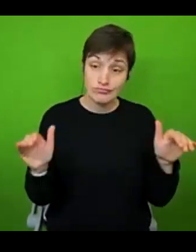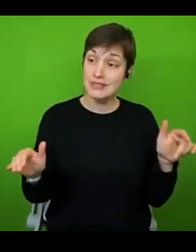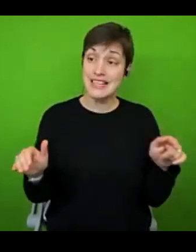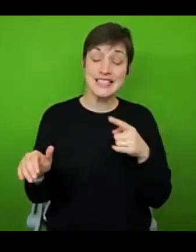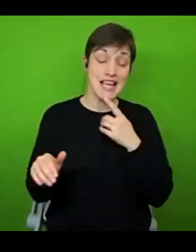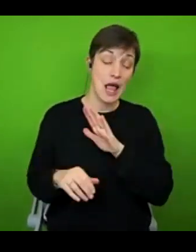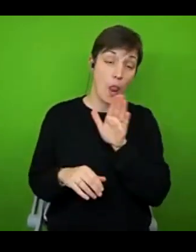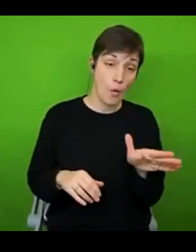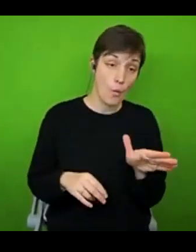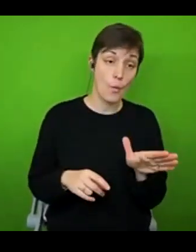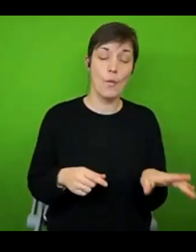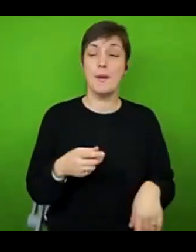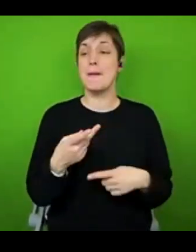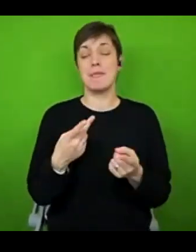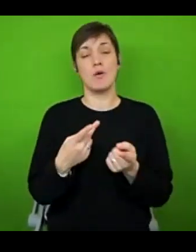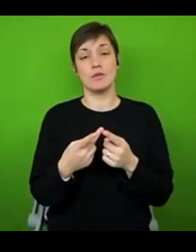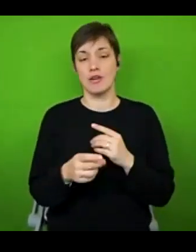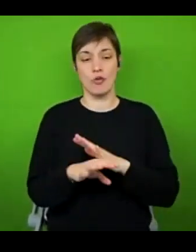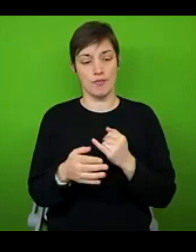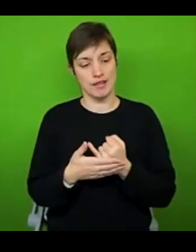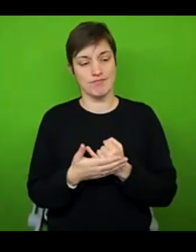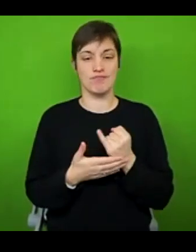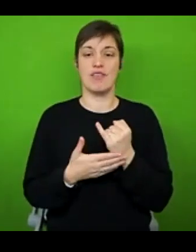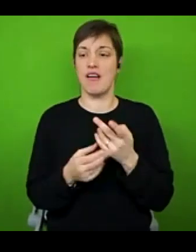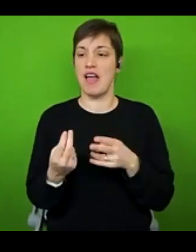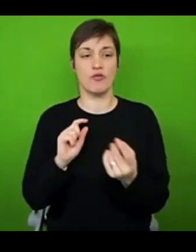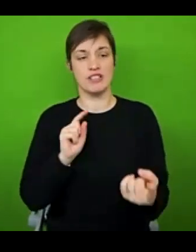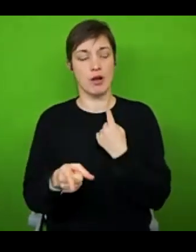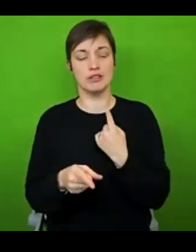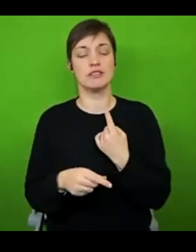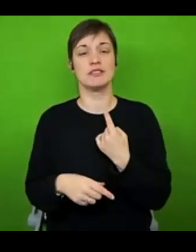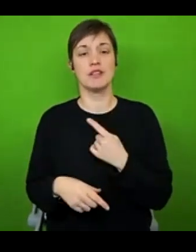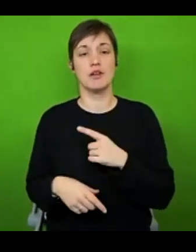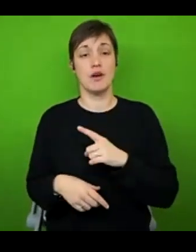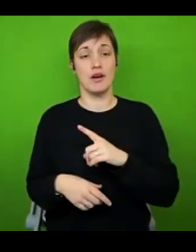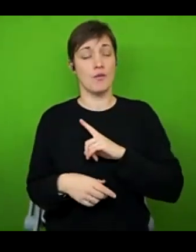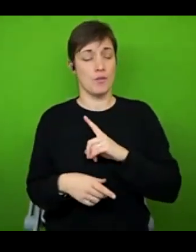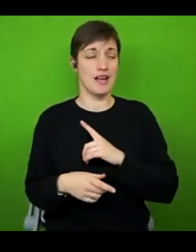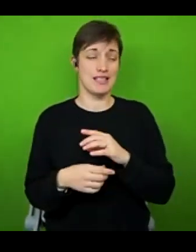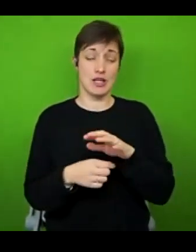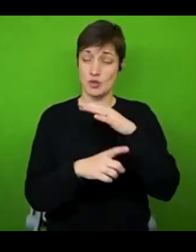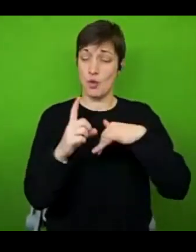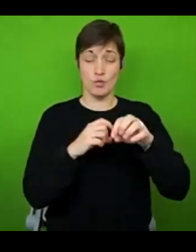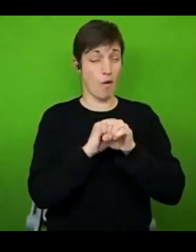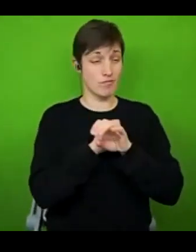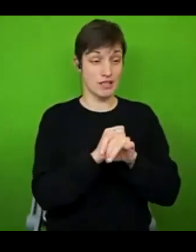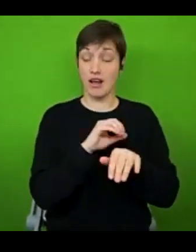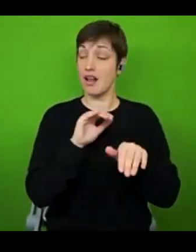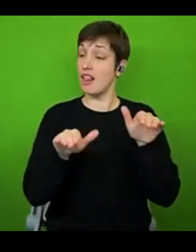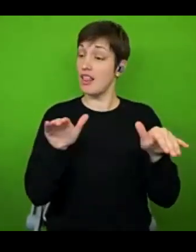offended if they don't respond. Because one of the things I resent the most about being a chronically ill person on social media is that I can't respond and engage with